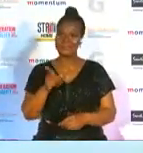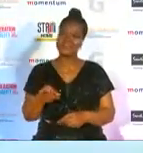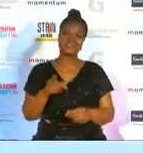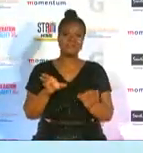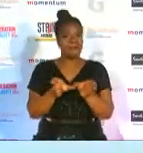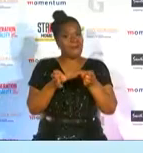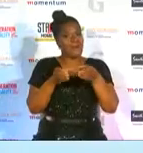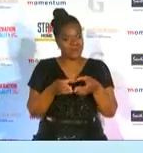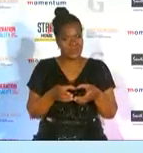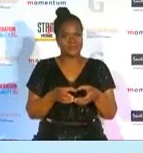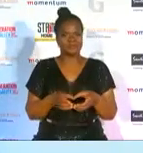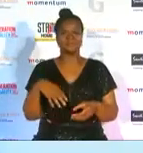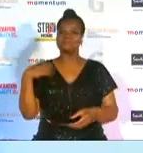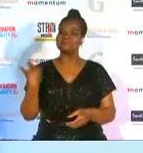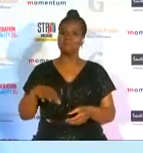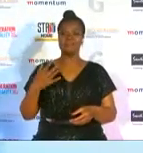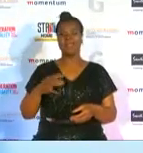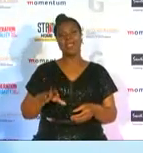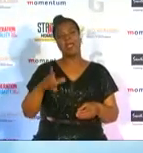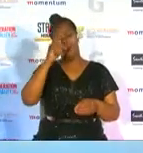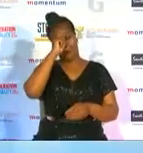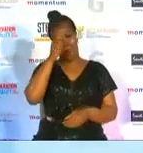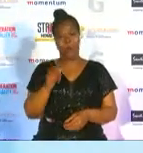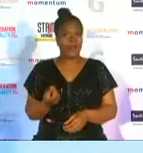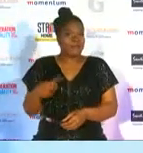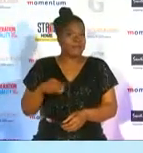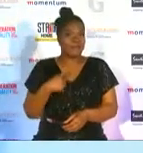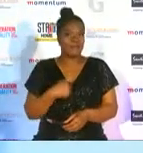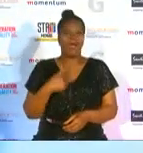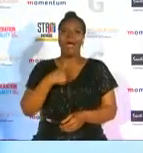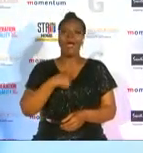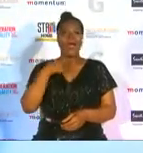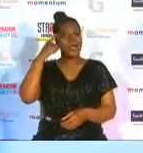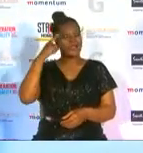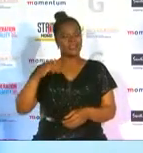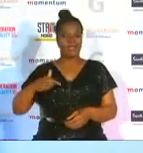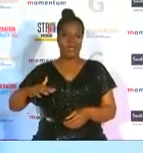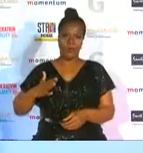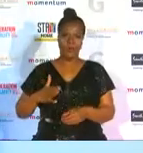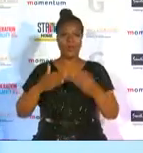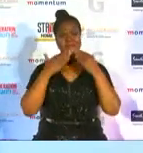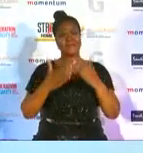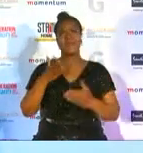really been a privilege and an honor and i just think i want to thank god because his timing is so